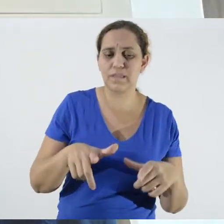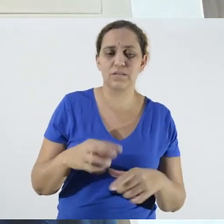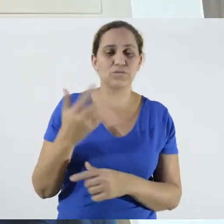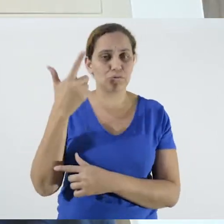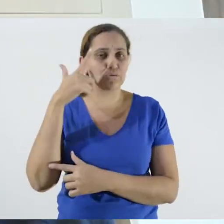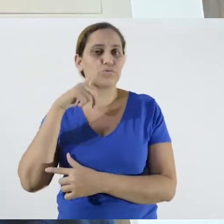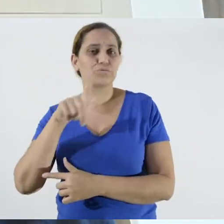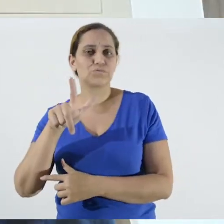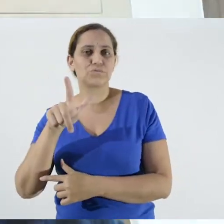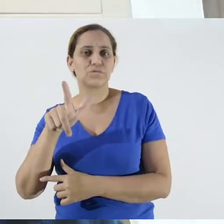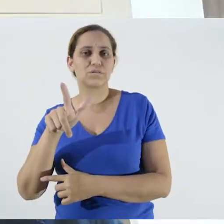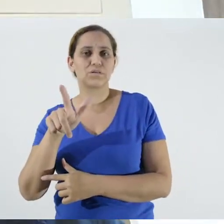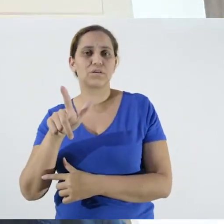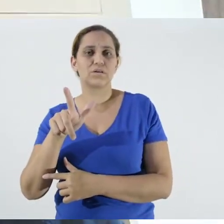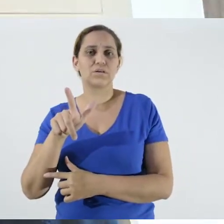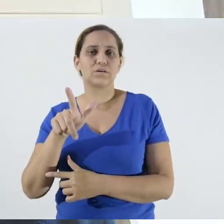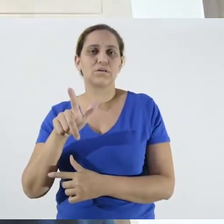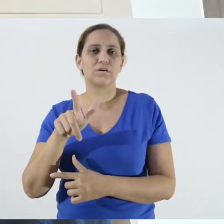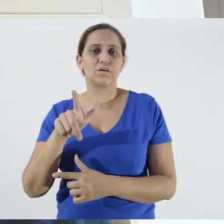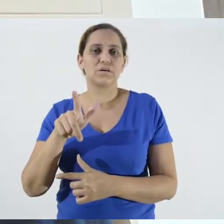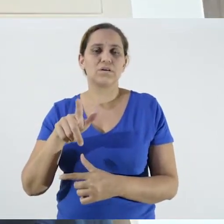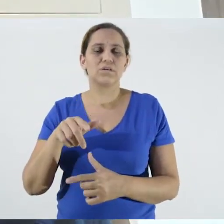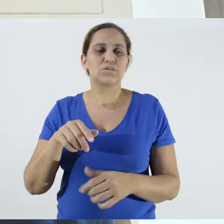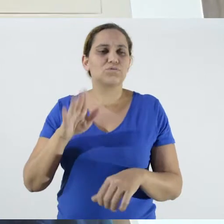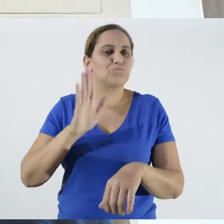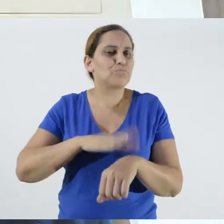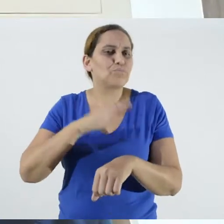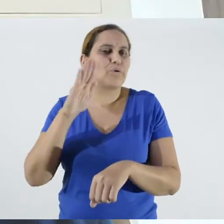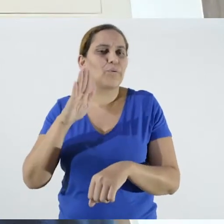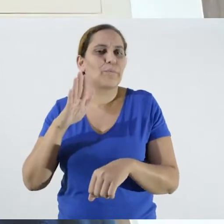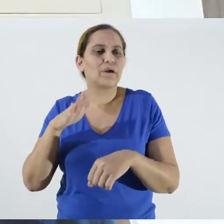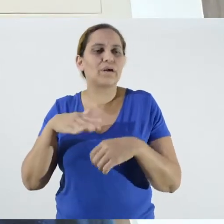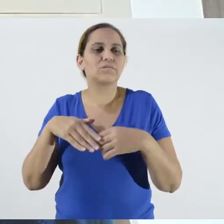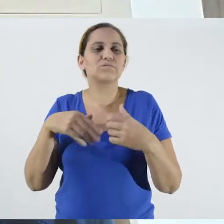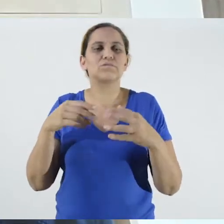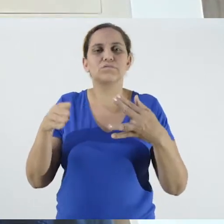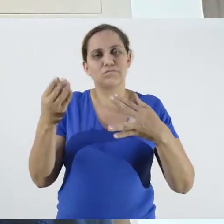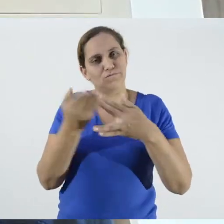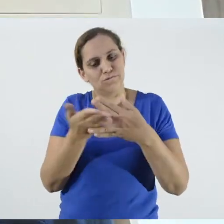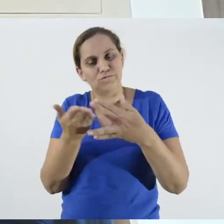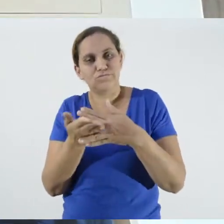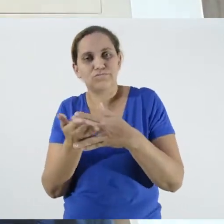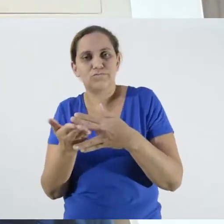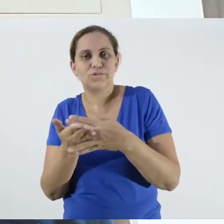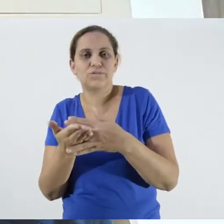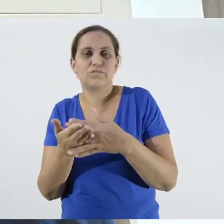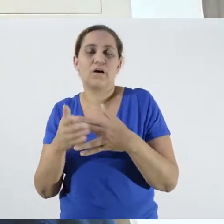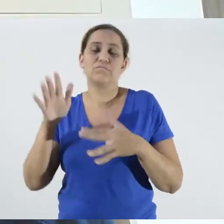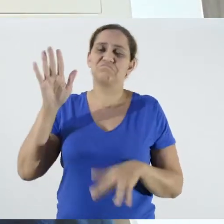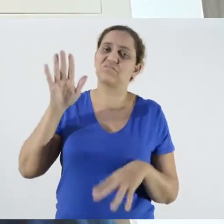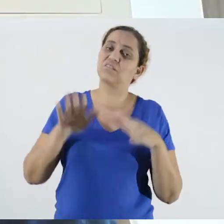in meat markets, the break moments are not done anymore in a way